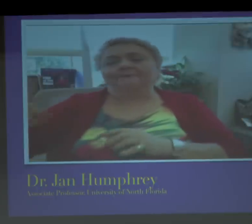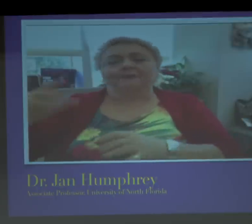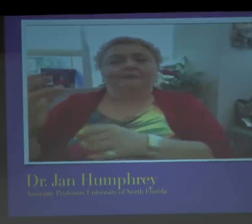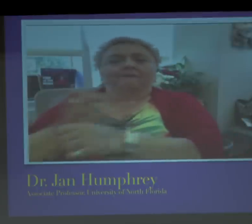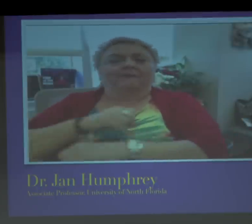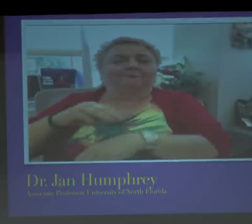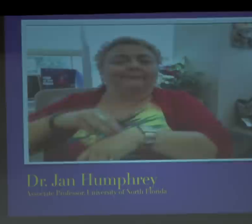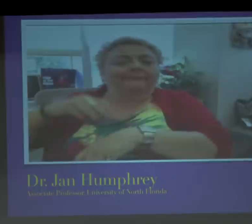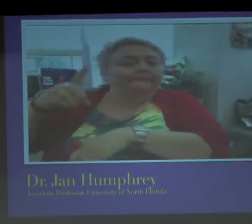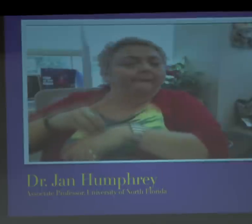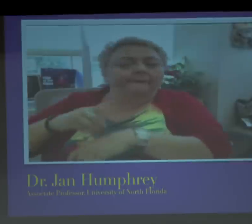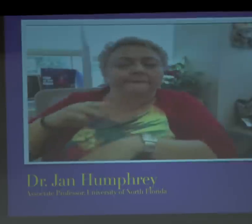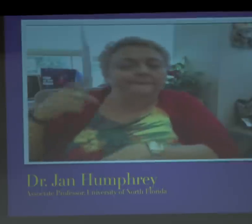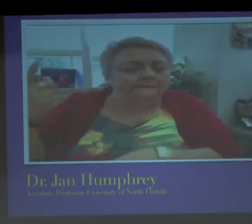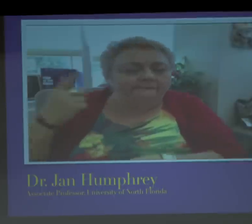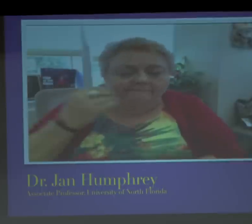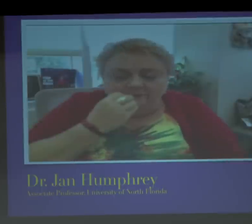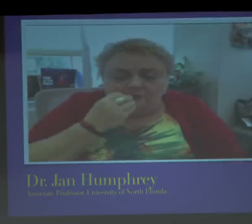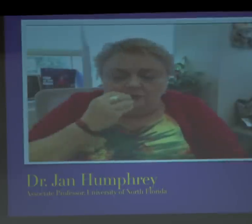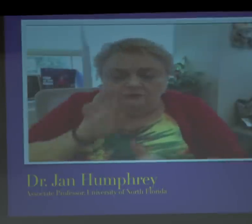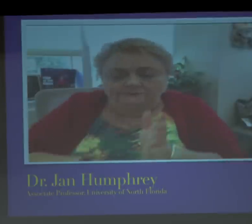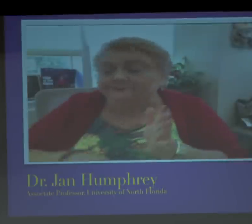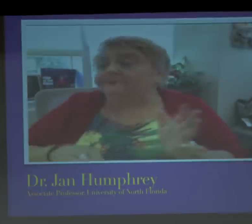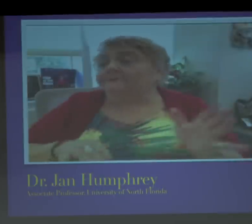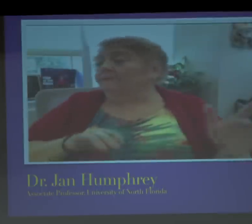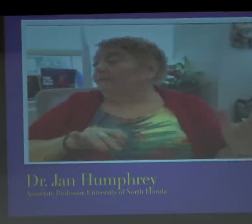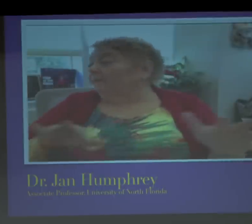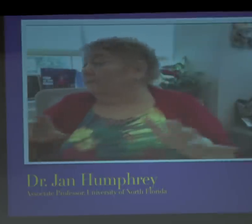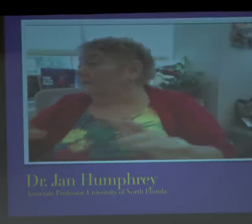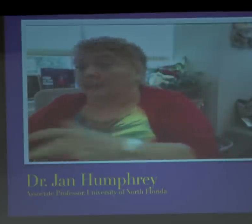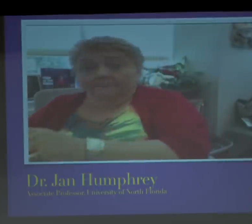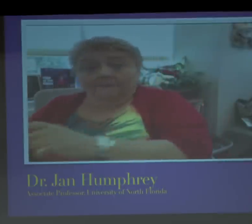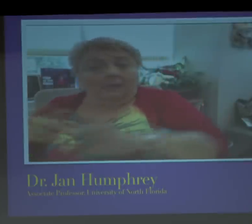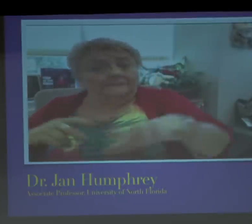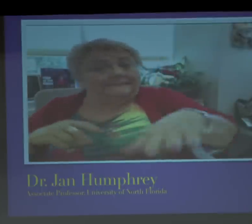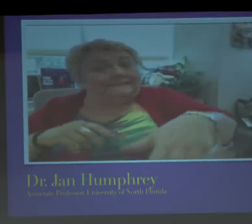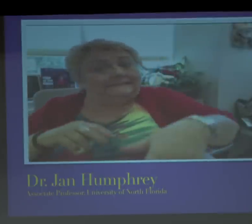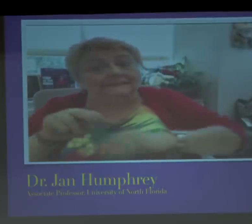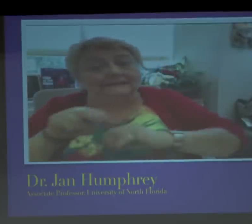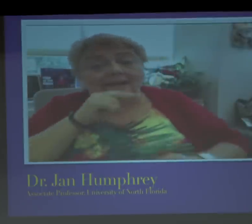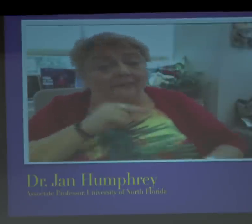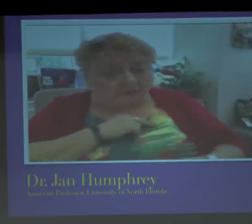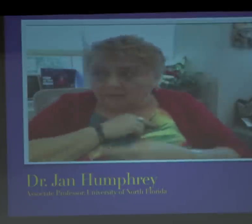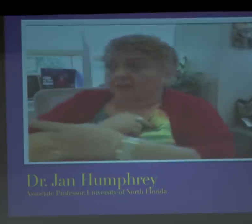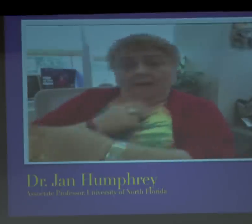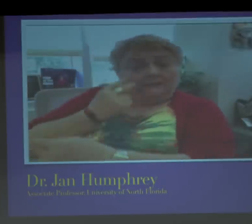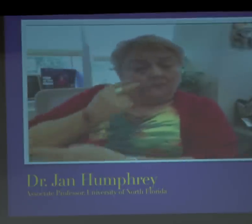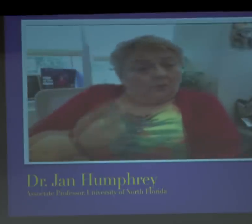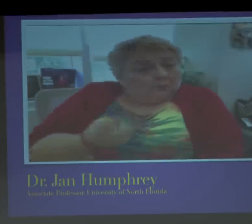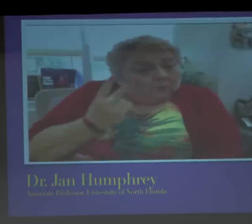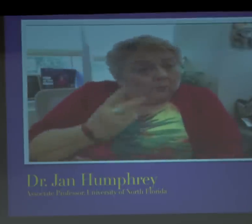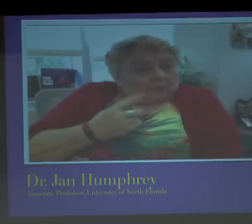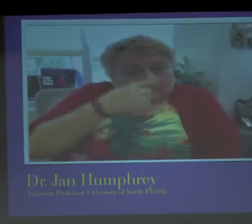And at lunchtime I went out to get some McDonalds fast food or something like. That and I came back and I said,